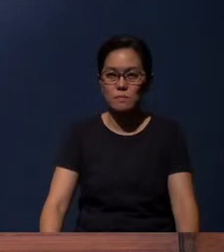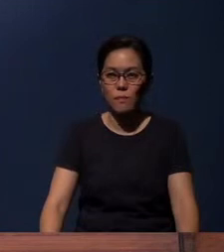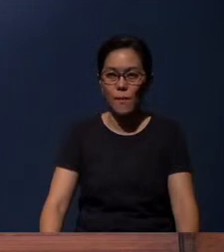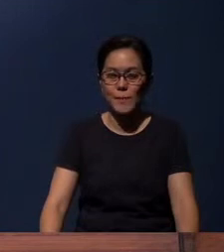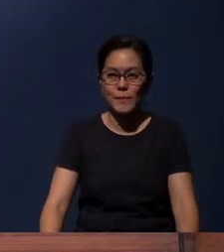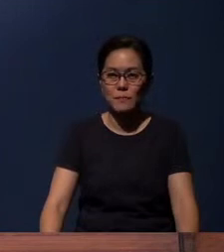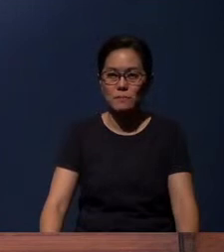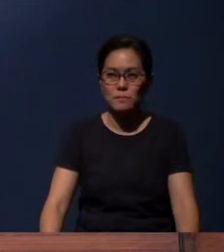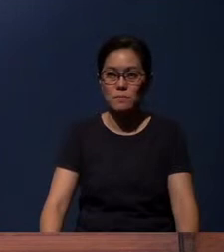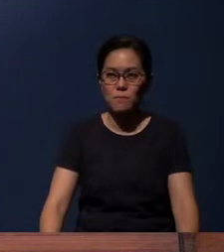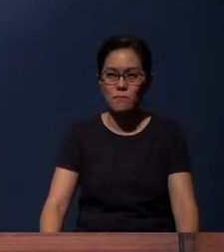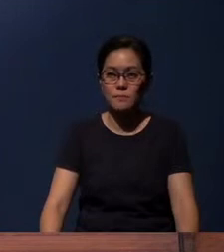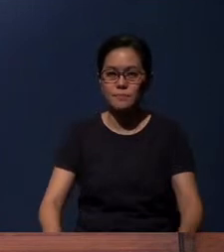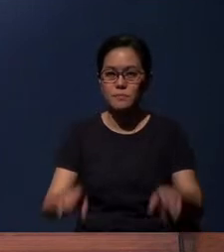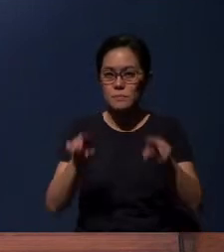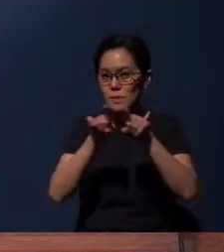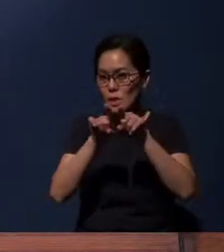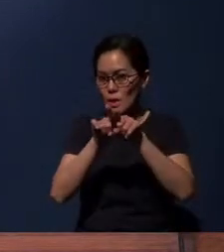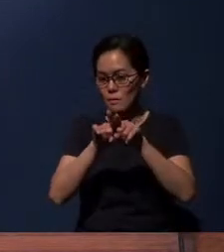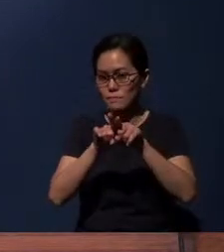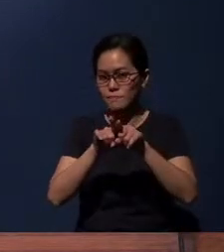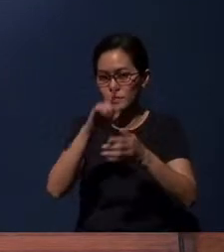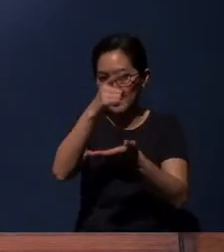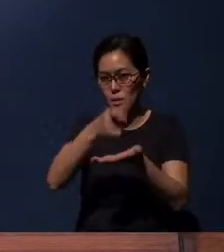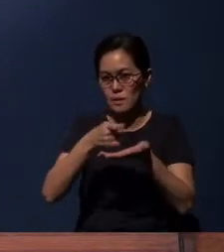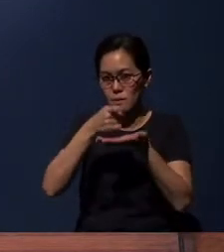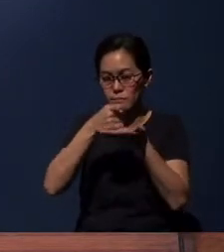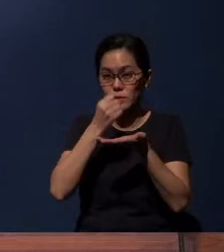In the same way, He took the cup after supper.